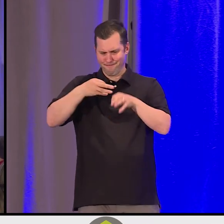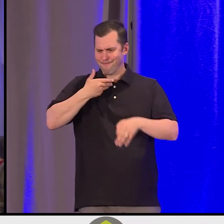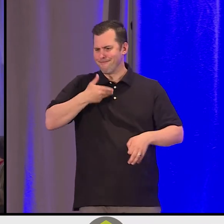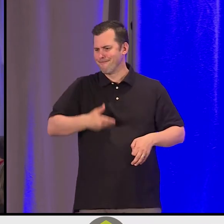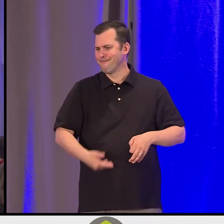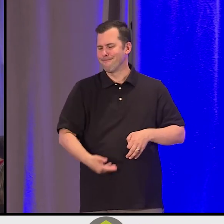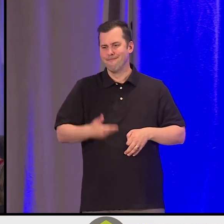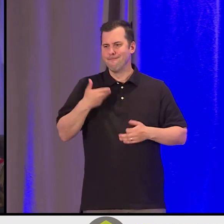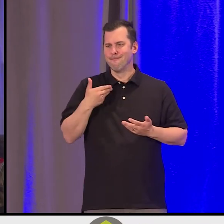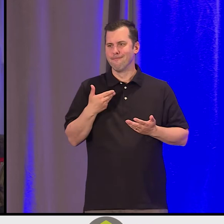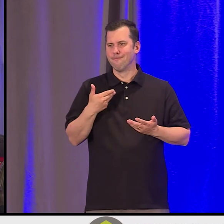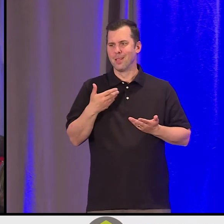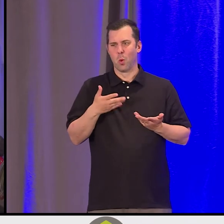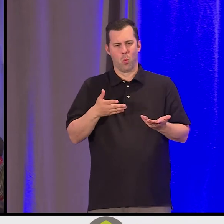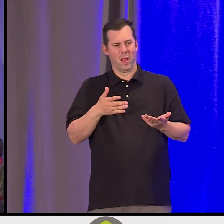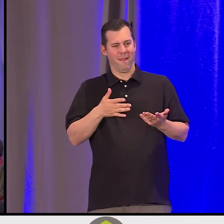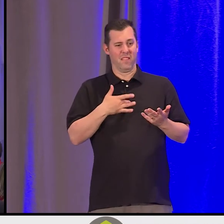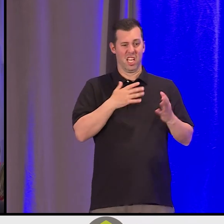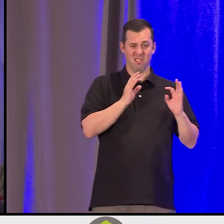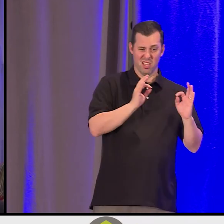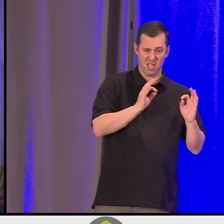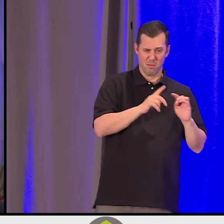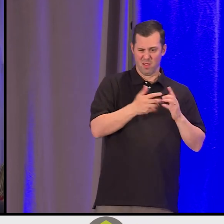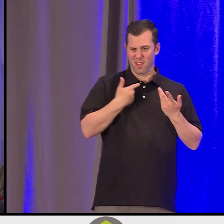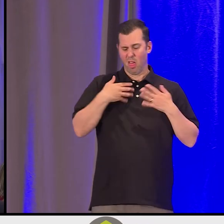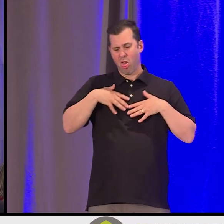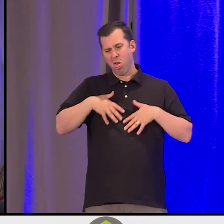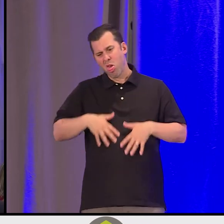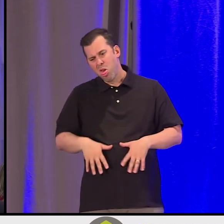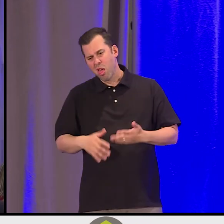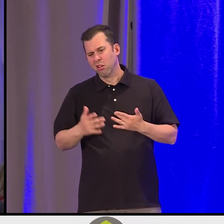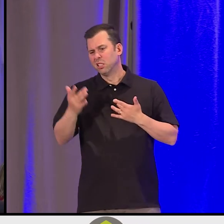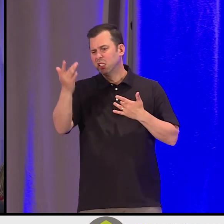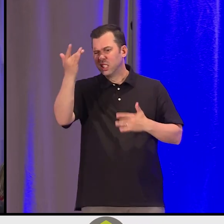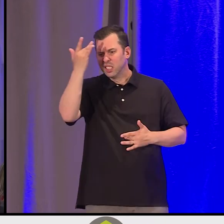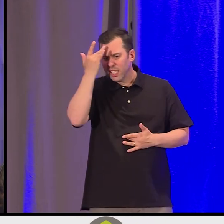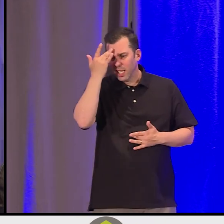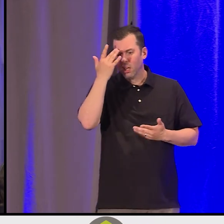but we're feeling sick as well. We're feeling down, and we're feeling low, and it hurts. And it's really hard.